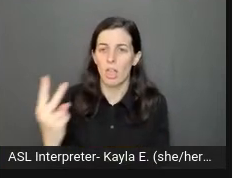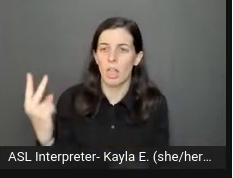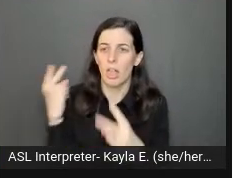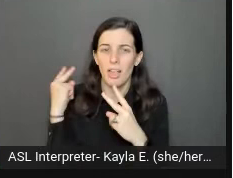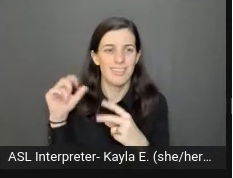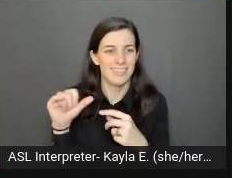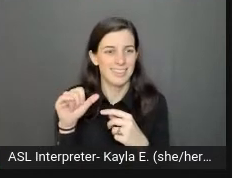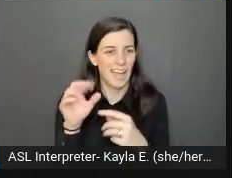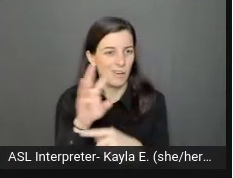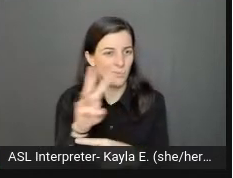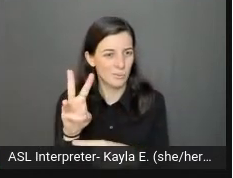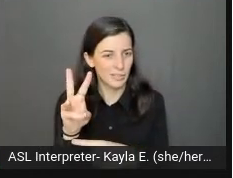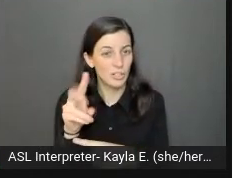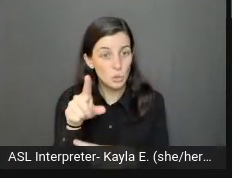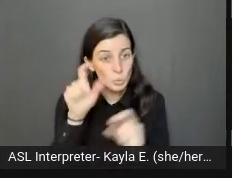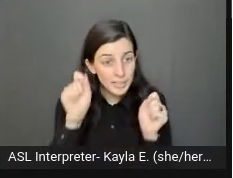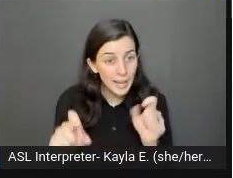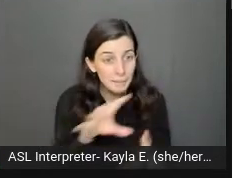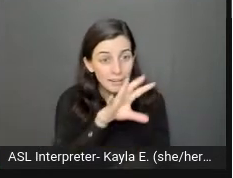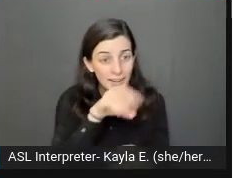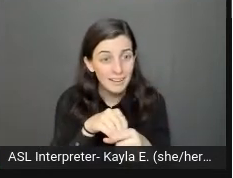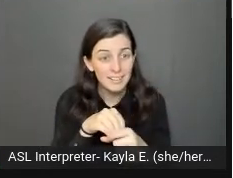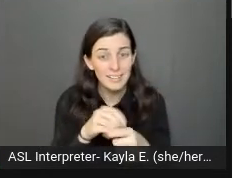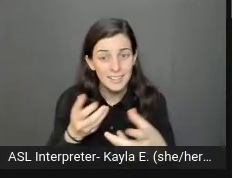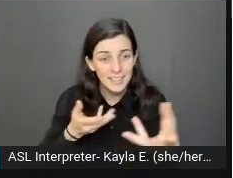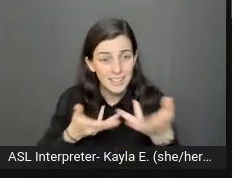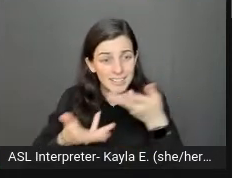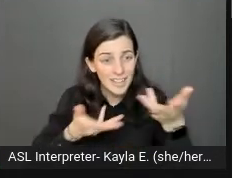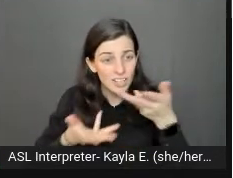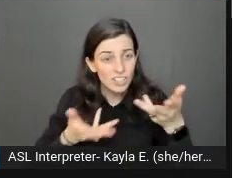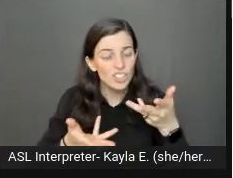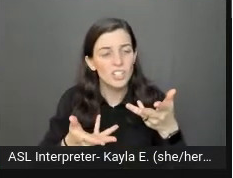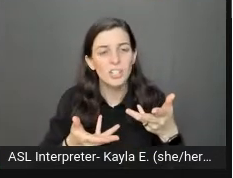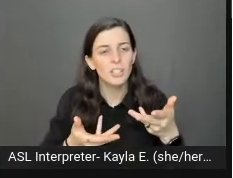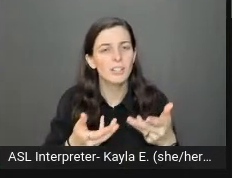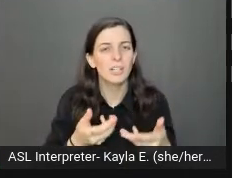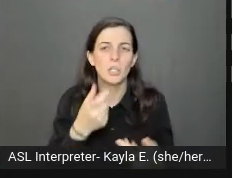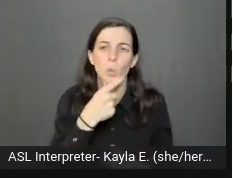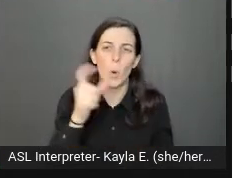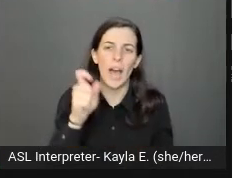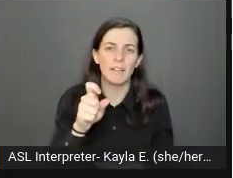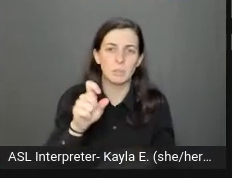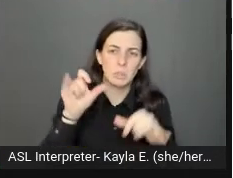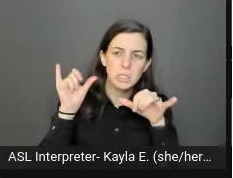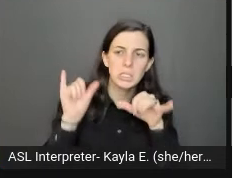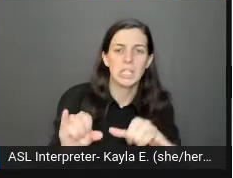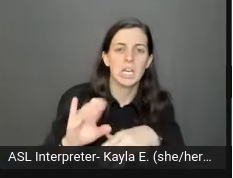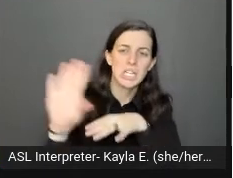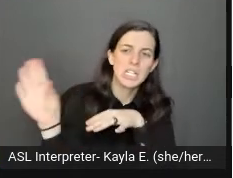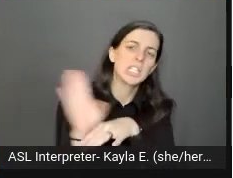You can be engaging, but you don't have to be so busy. I don't have to sit here and have a pin roll in my hand